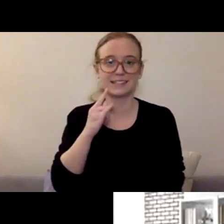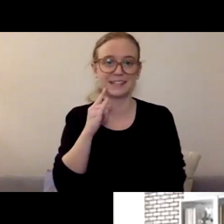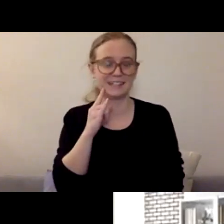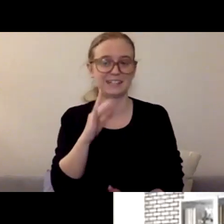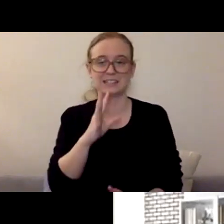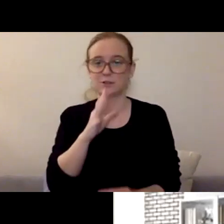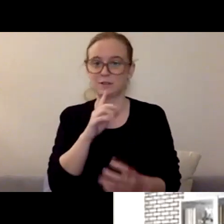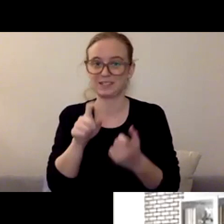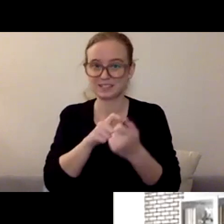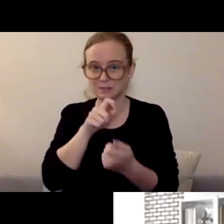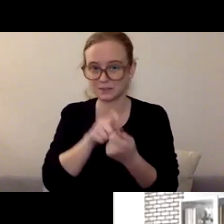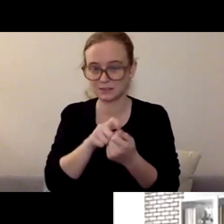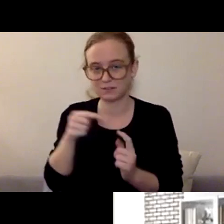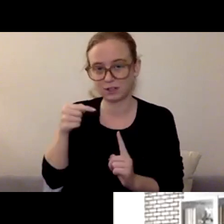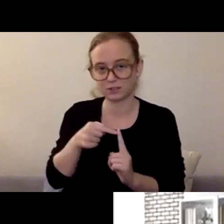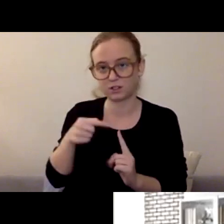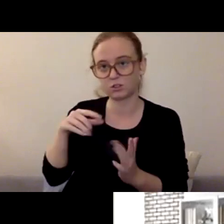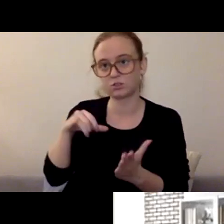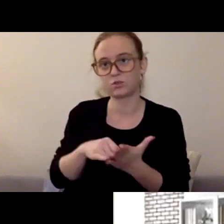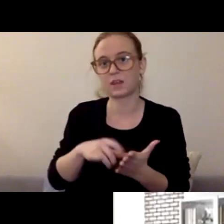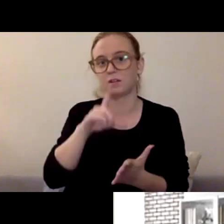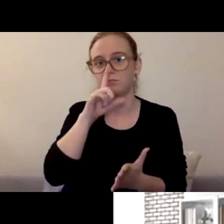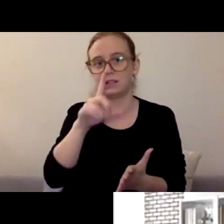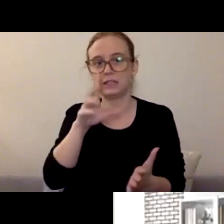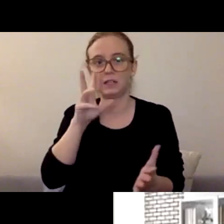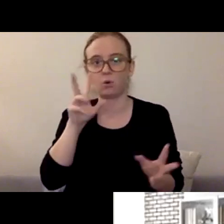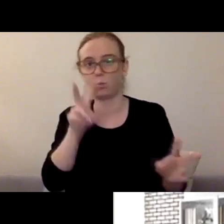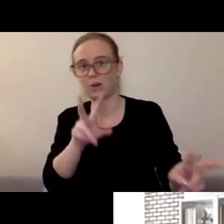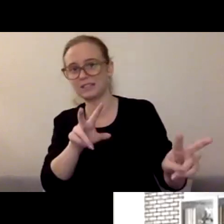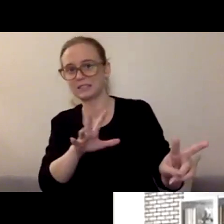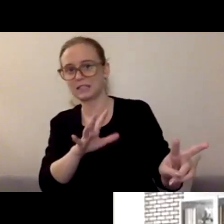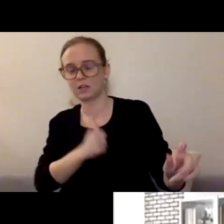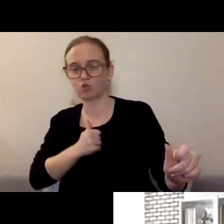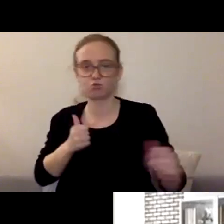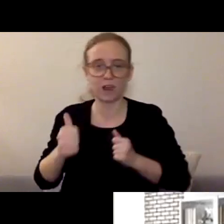of witnessing aggressive behavior, yelling, depending on this,